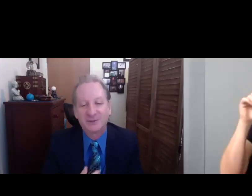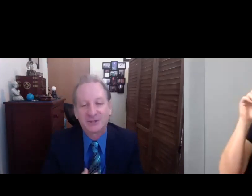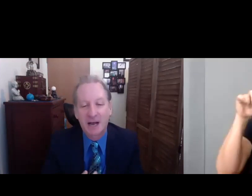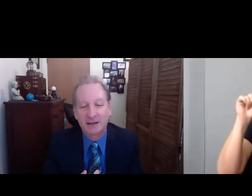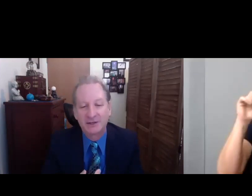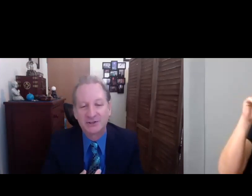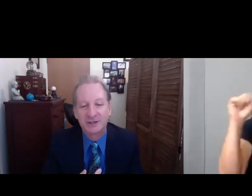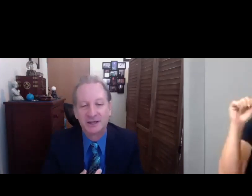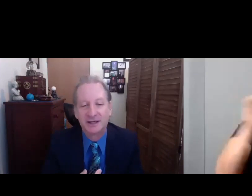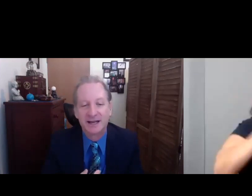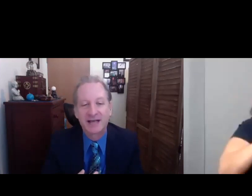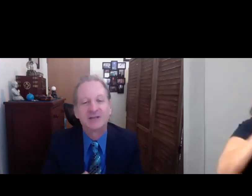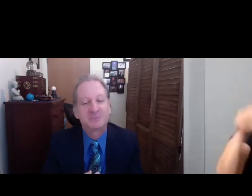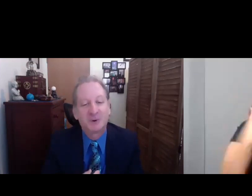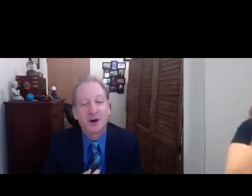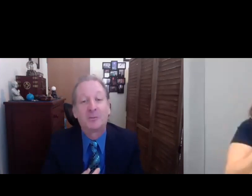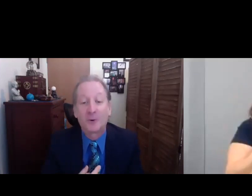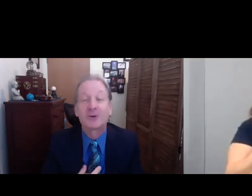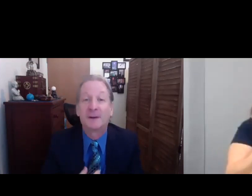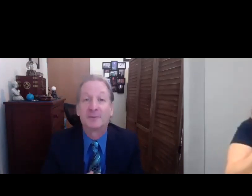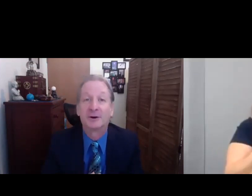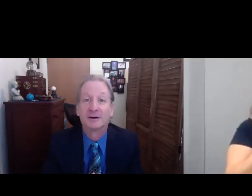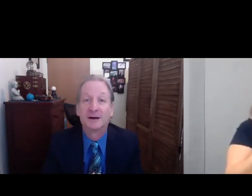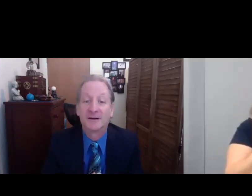Challenge and as a board member of the